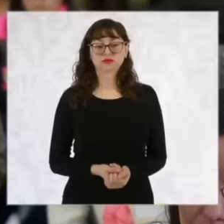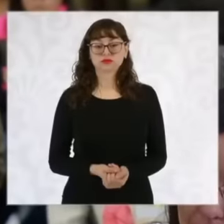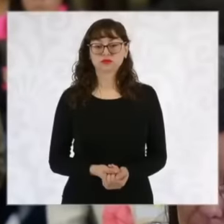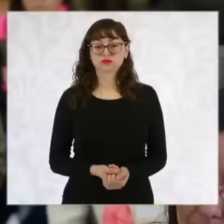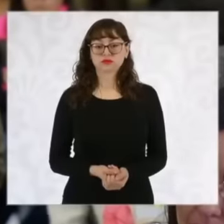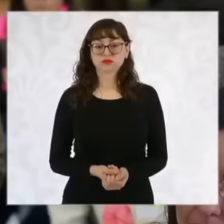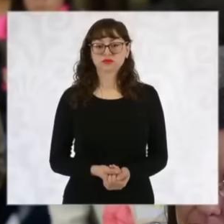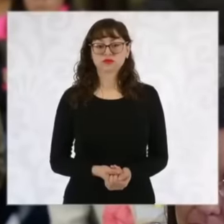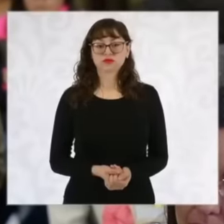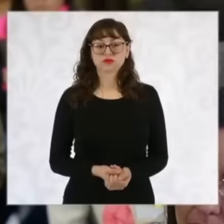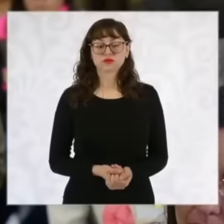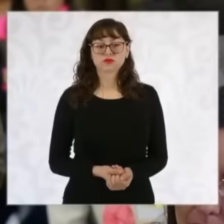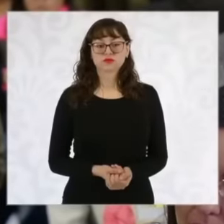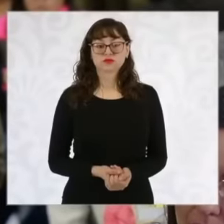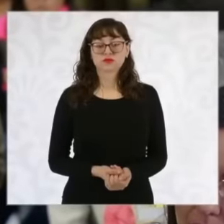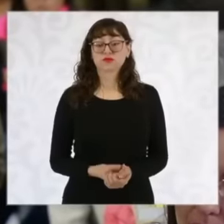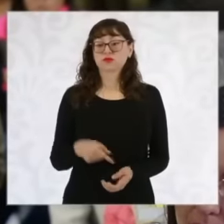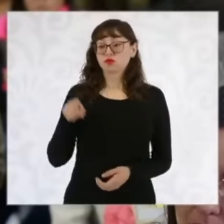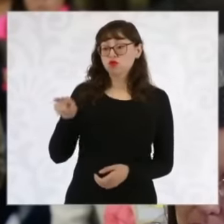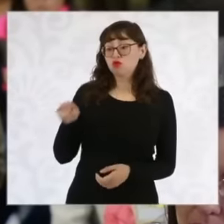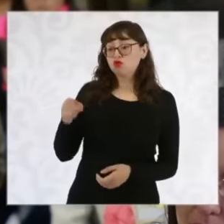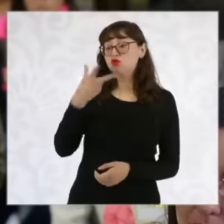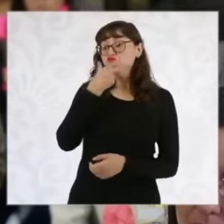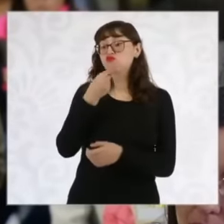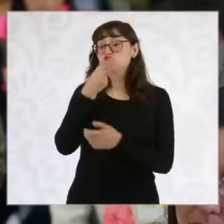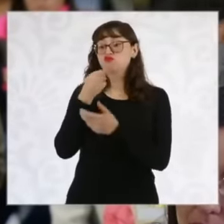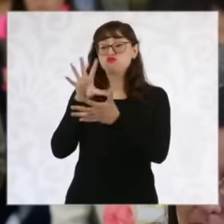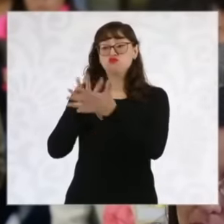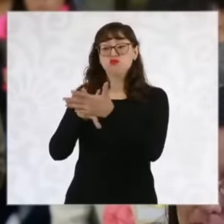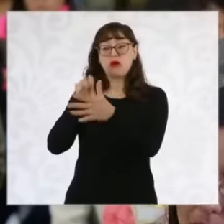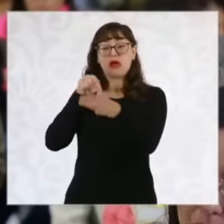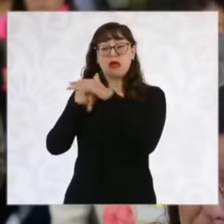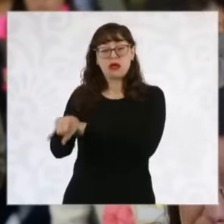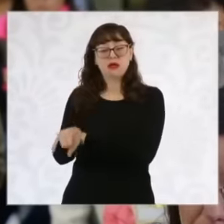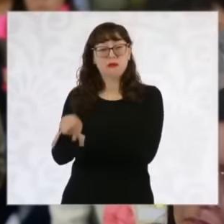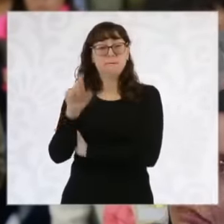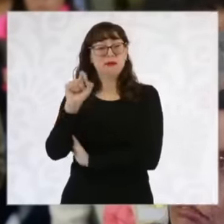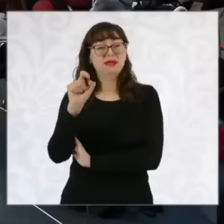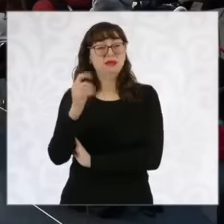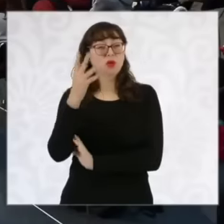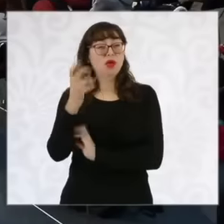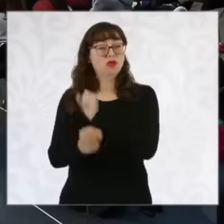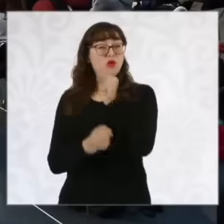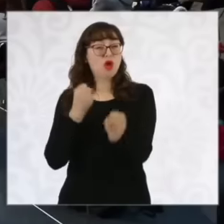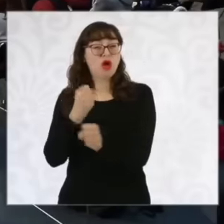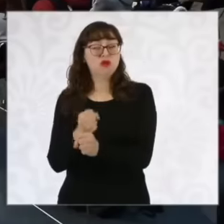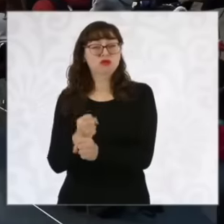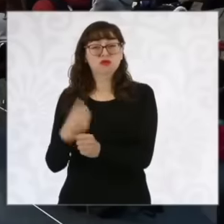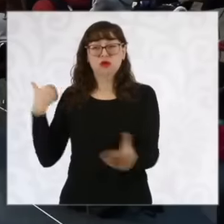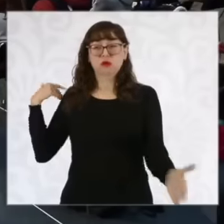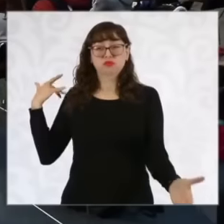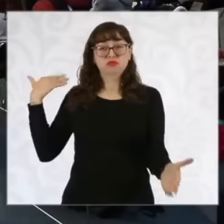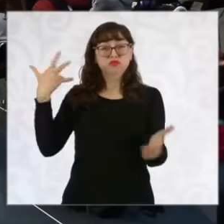of which has passed Without a sentence What can be done president to address this type of